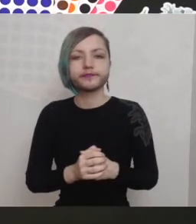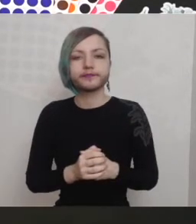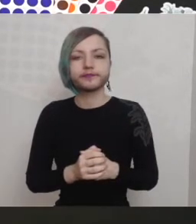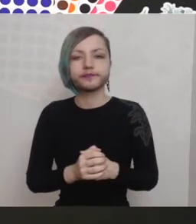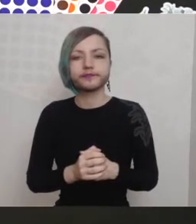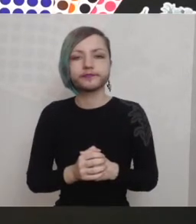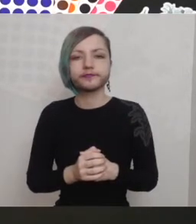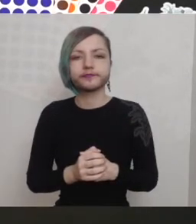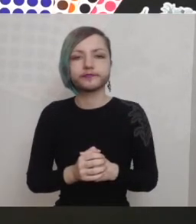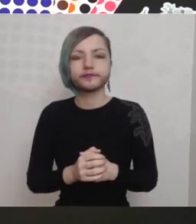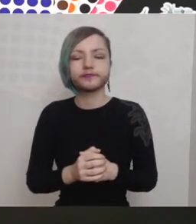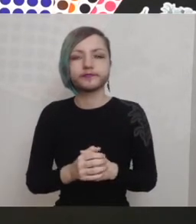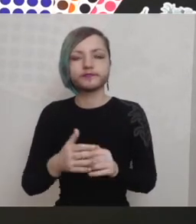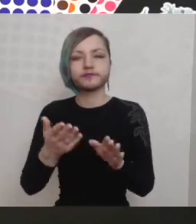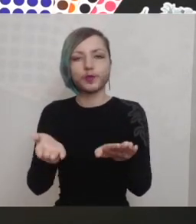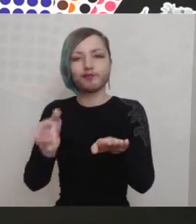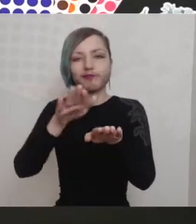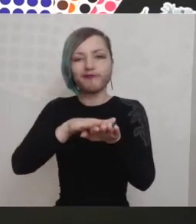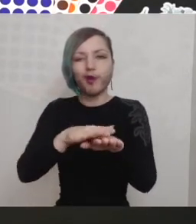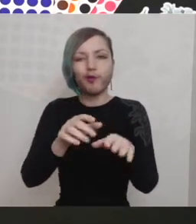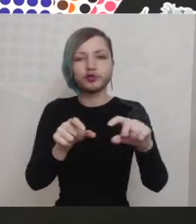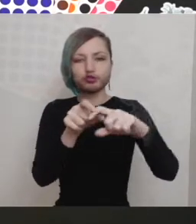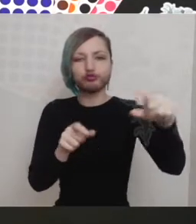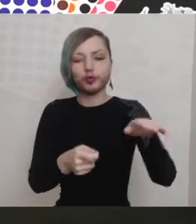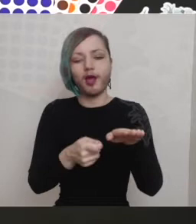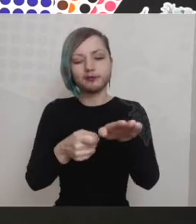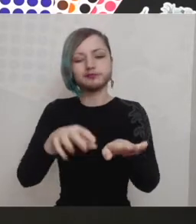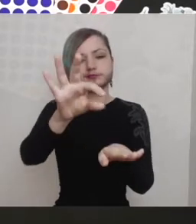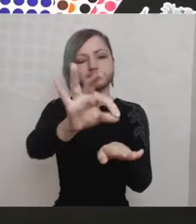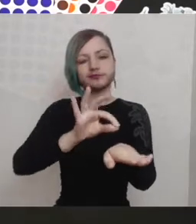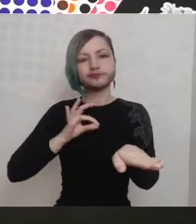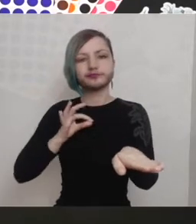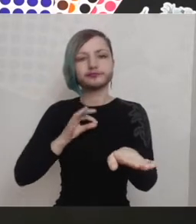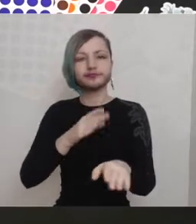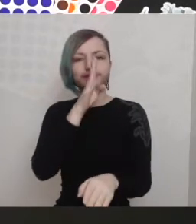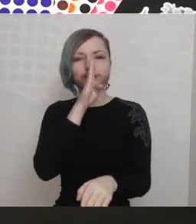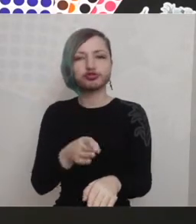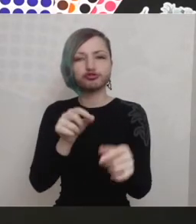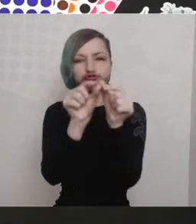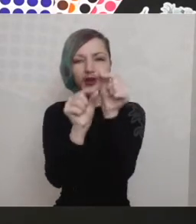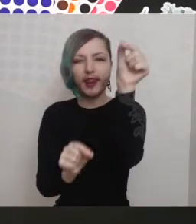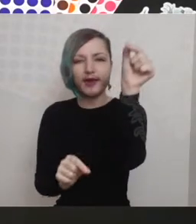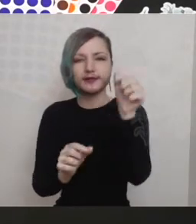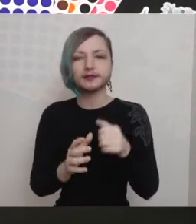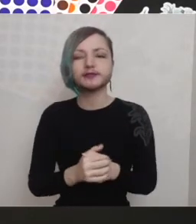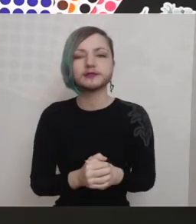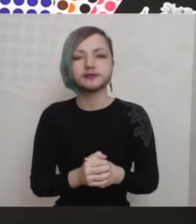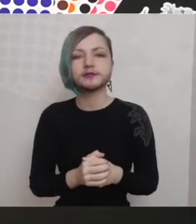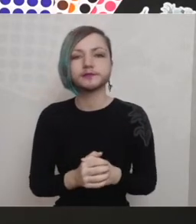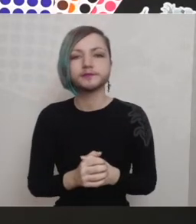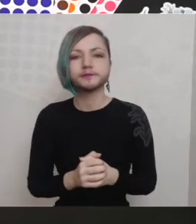so you might want to fold and rip to create straighter lines really give yourself time to